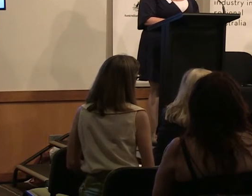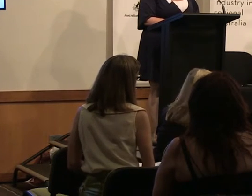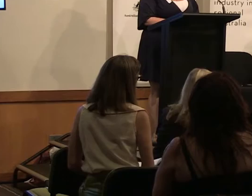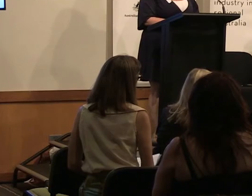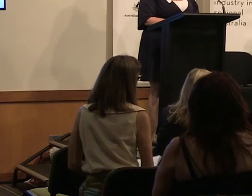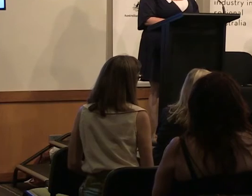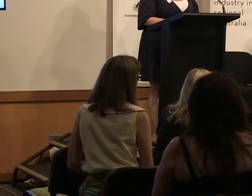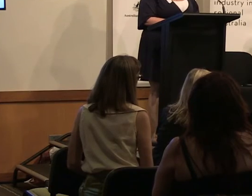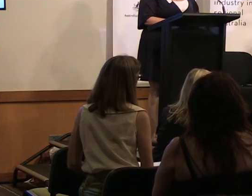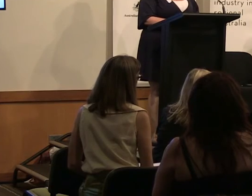at Screen Australia for what we pulled